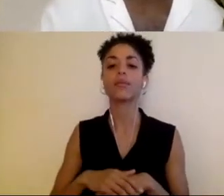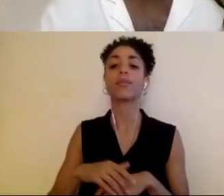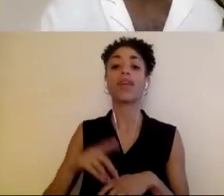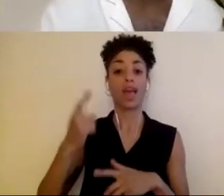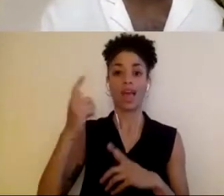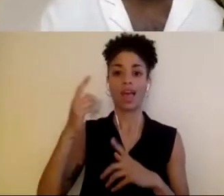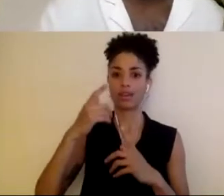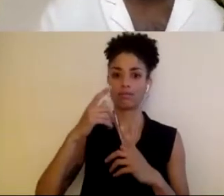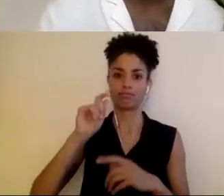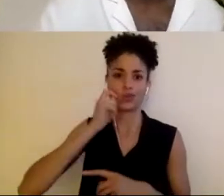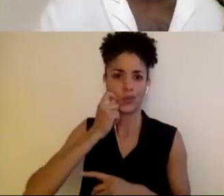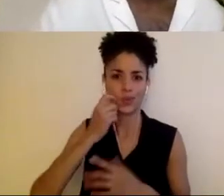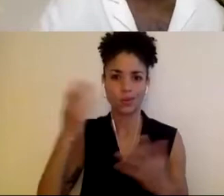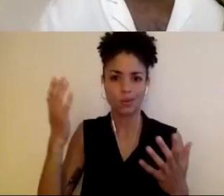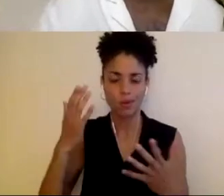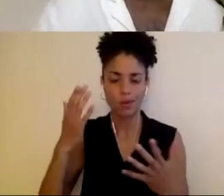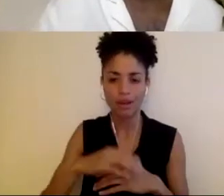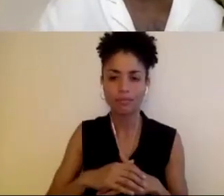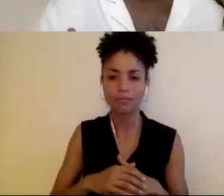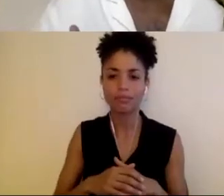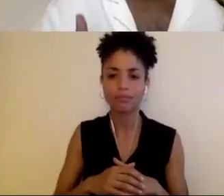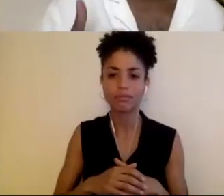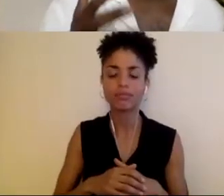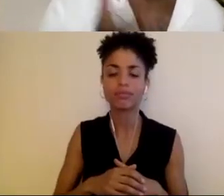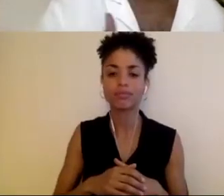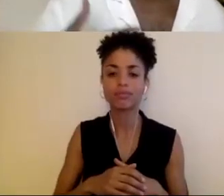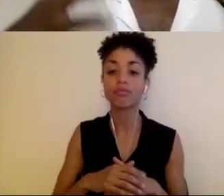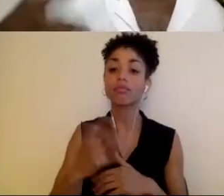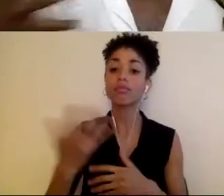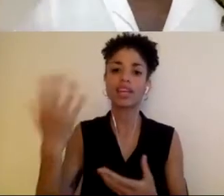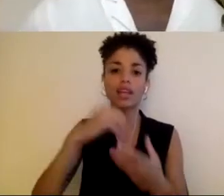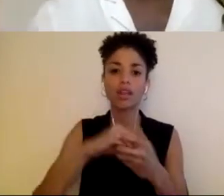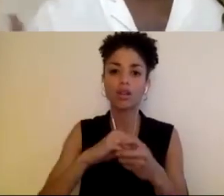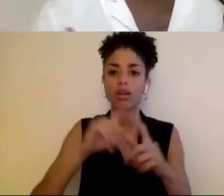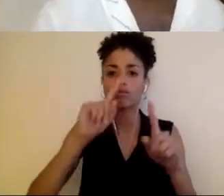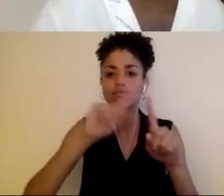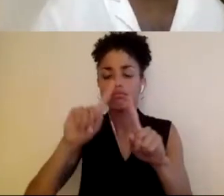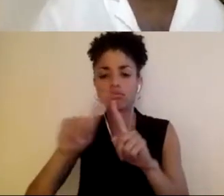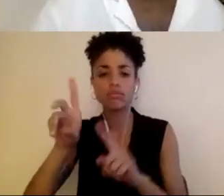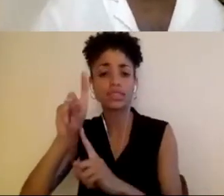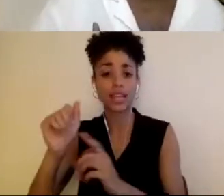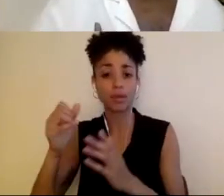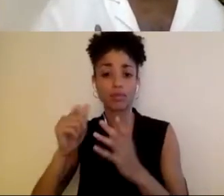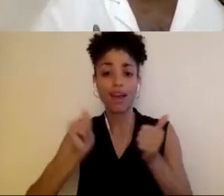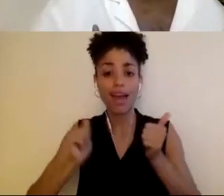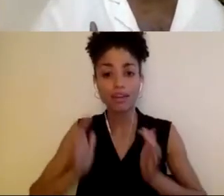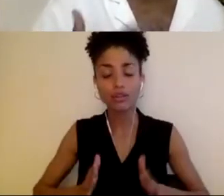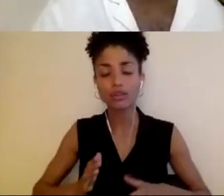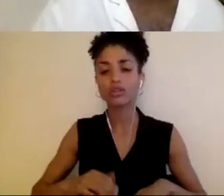not just its inclusion of disabled actors, performers in the front end,